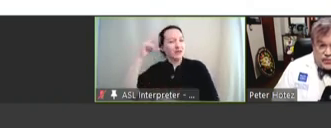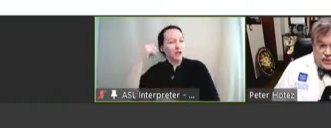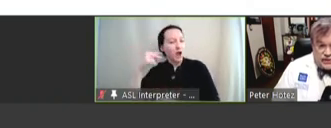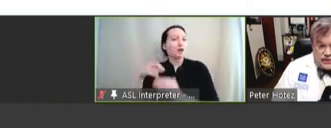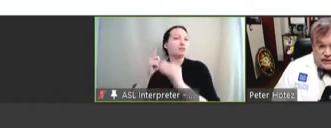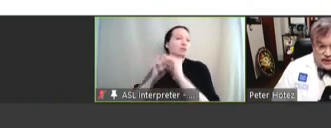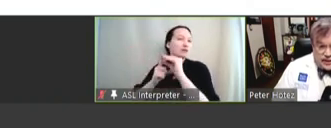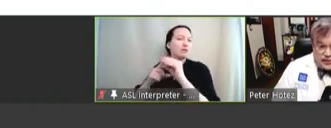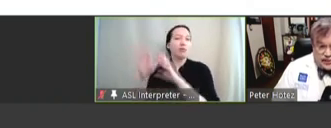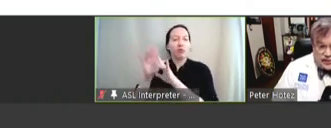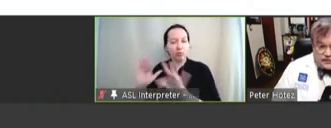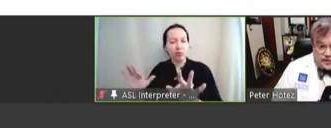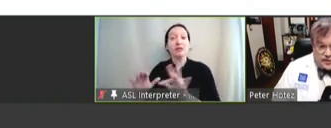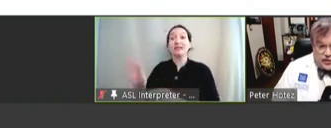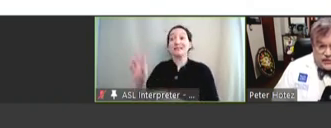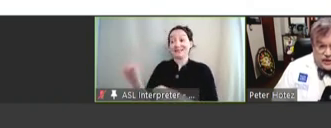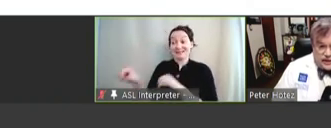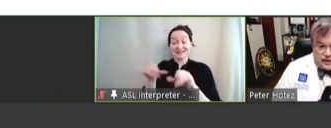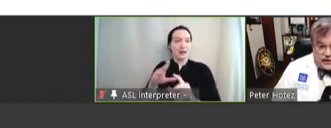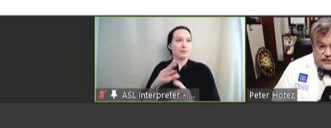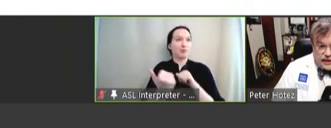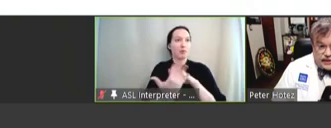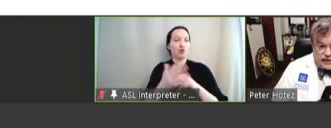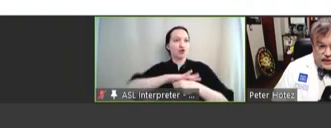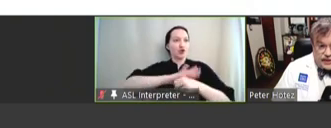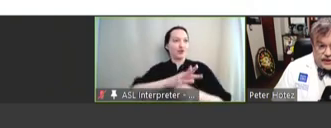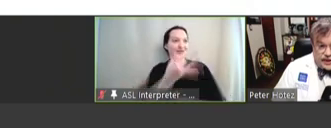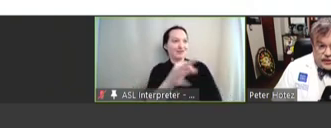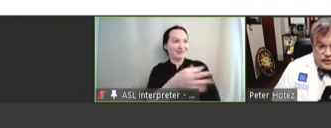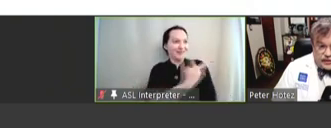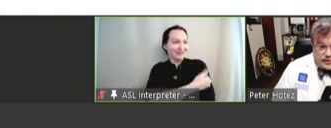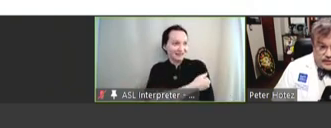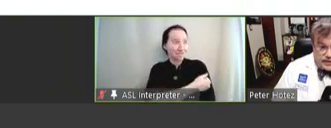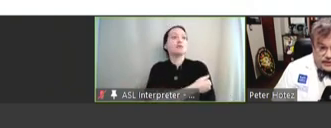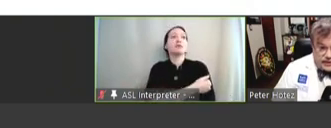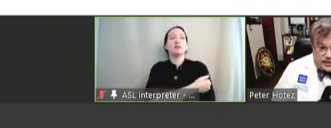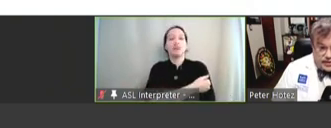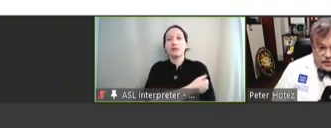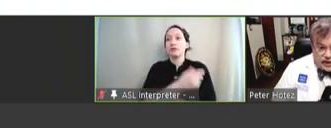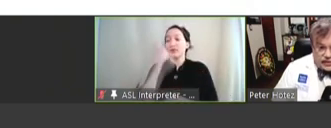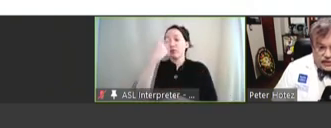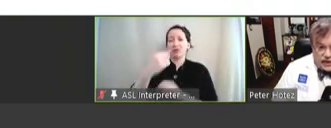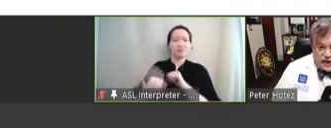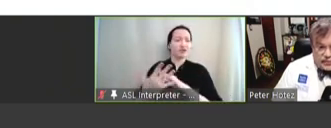we use that same approach for our COVID-19 vaccine in order to address this terrible equity gap,